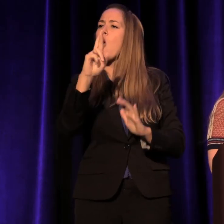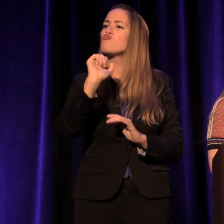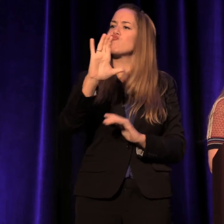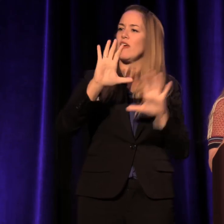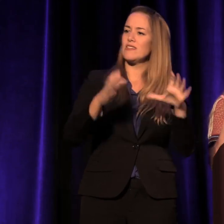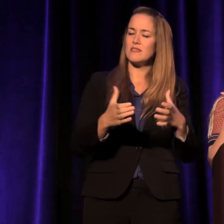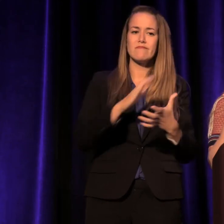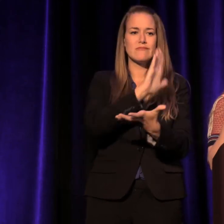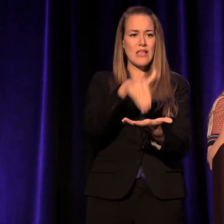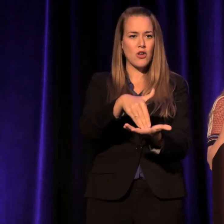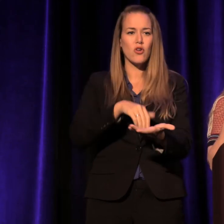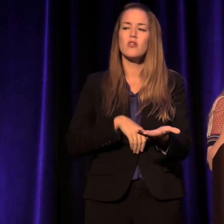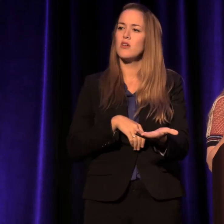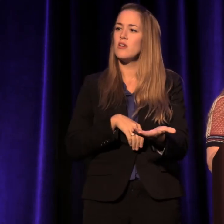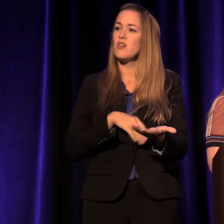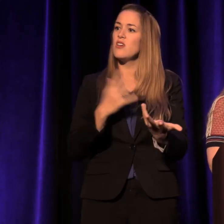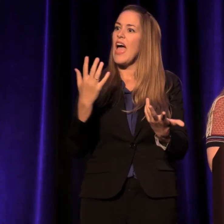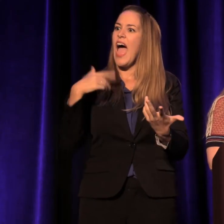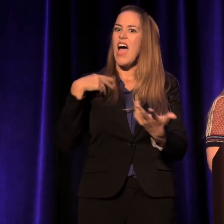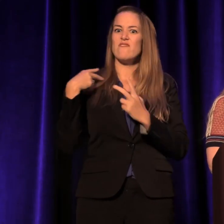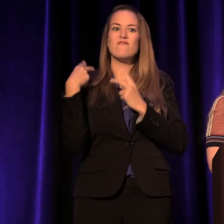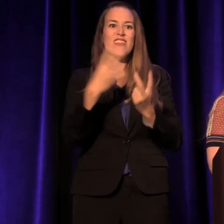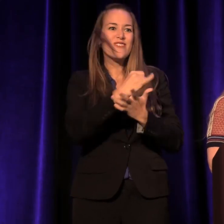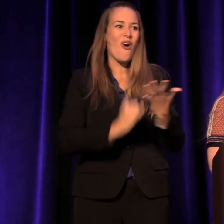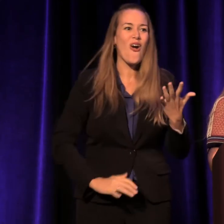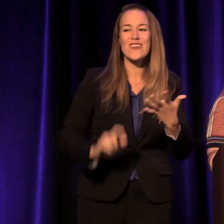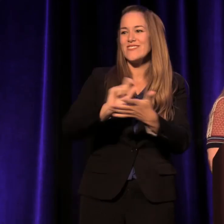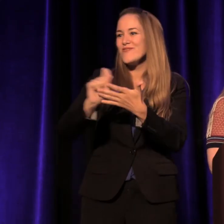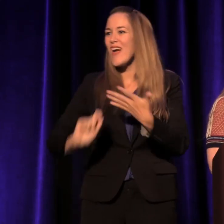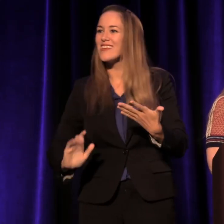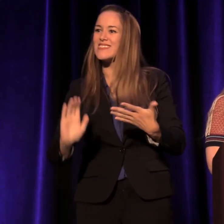some visiting artists and writers and business leaders.